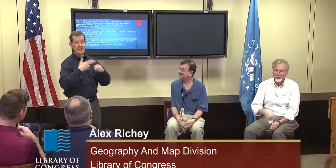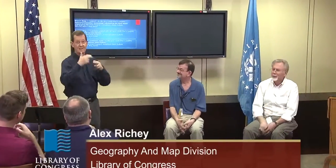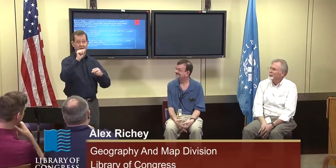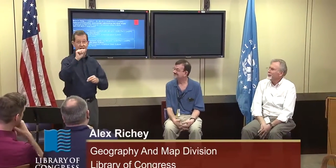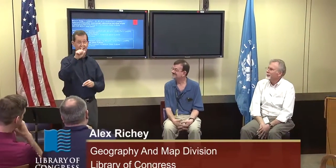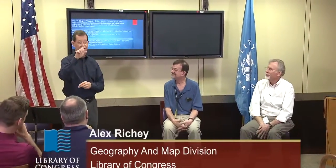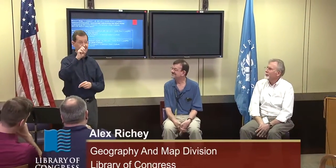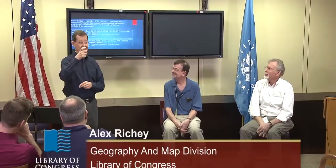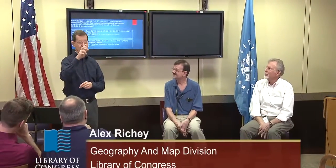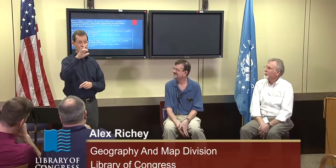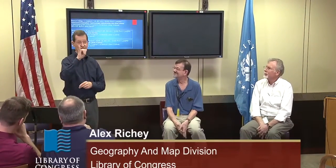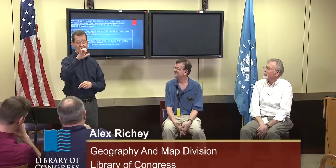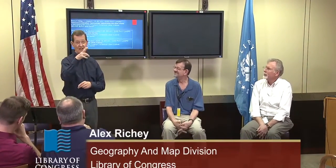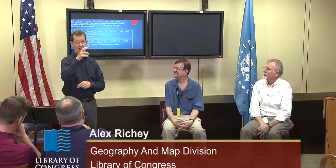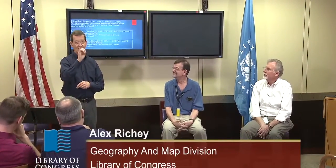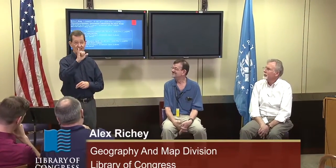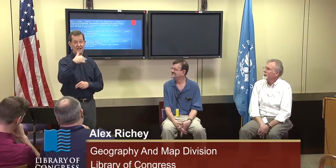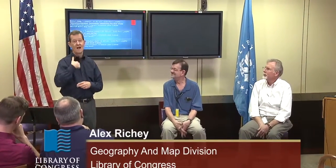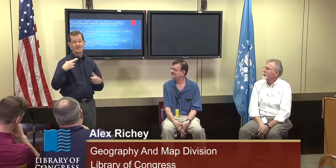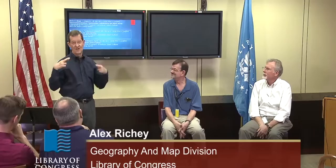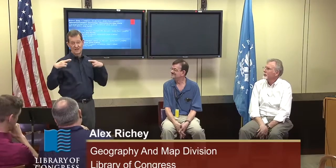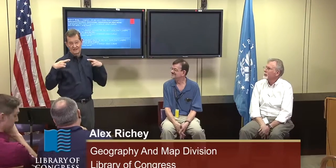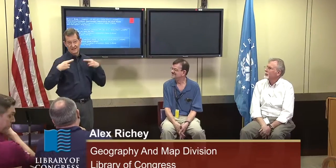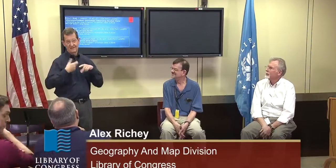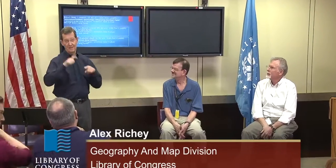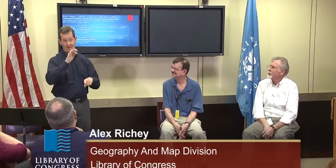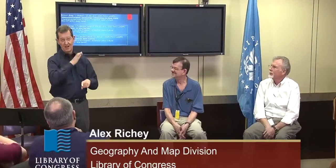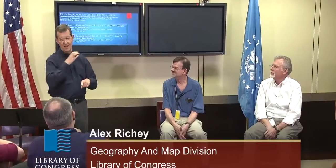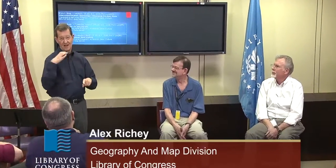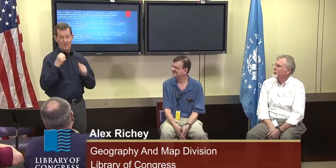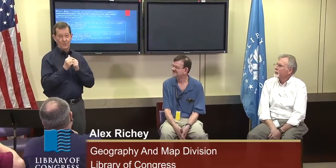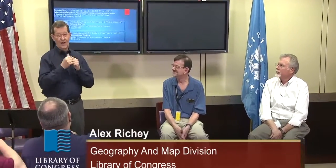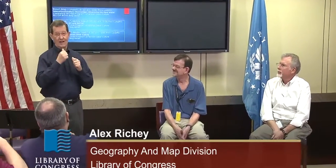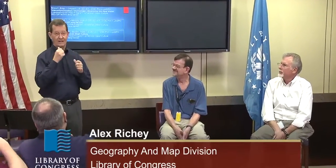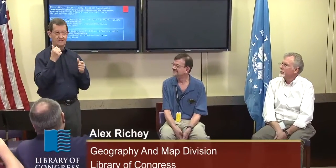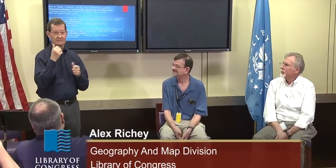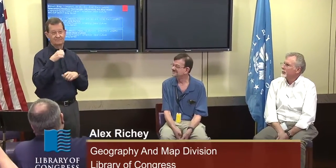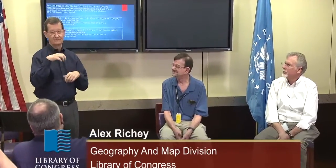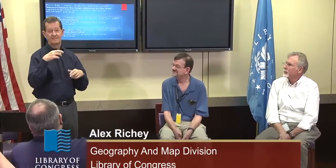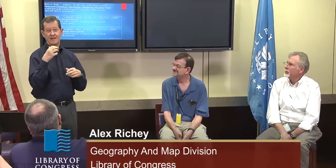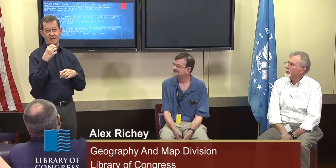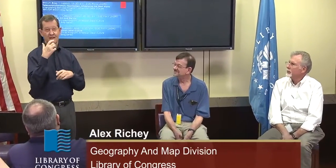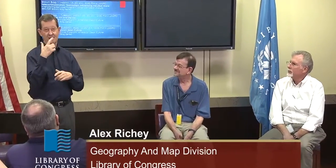Alex Richey: Hello everyone. My names Alex Richey, I'm a retiree with the Library.